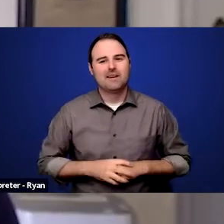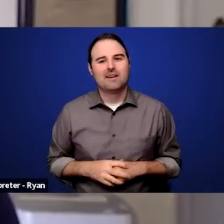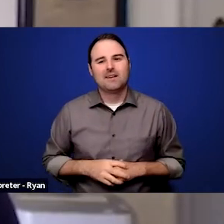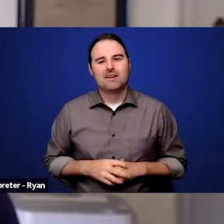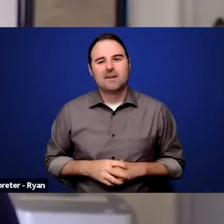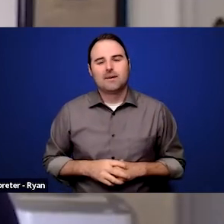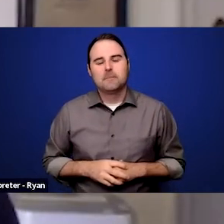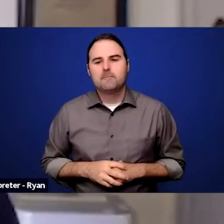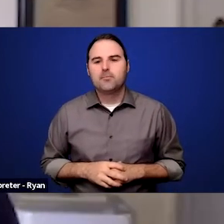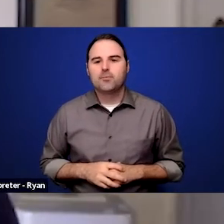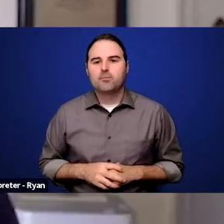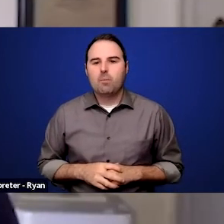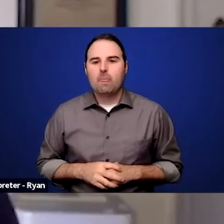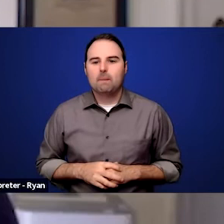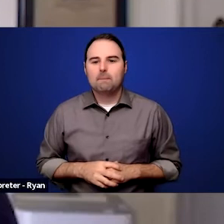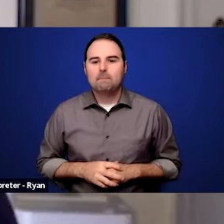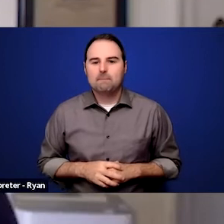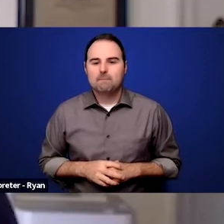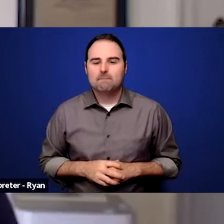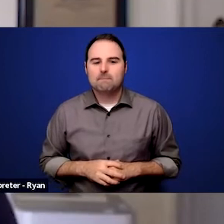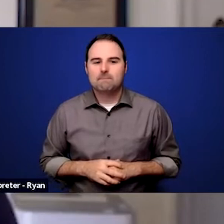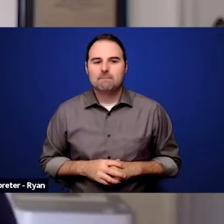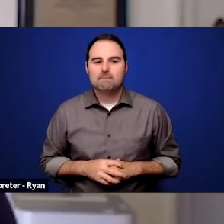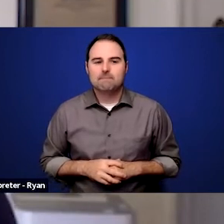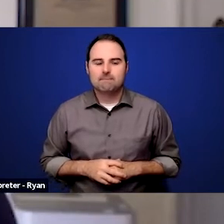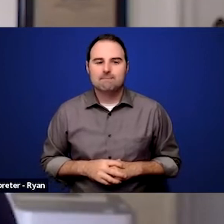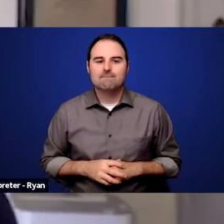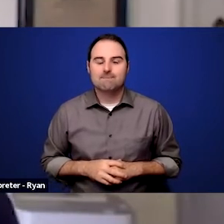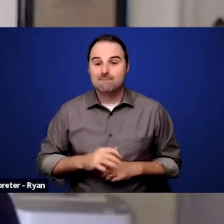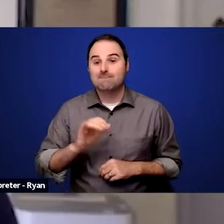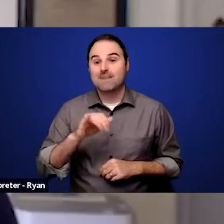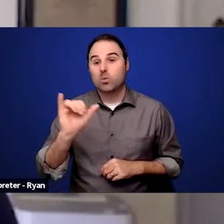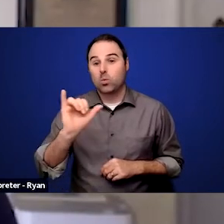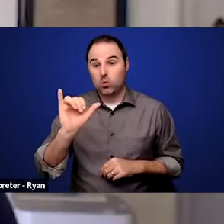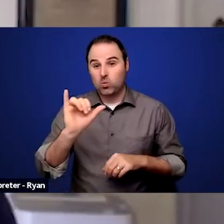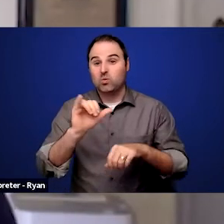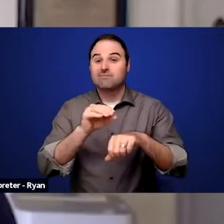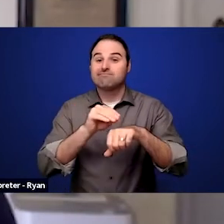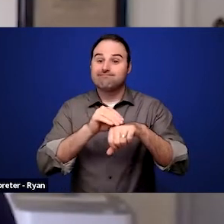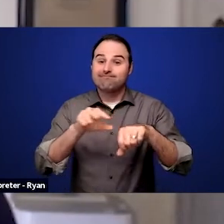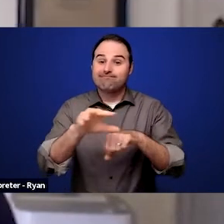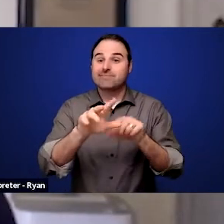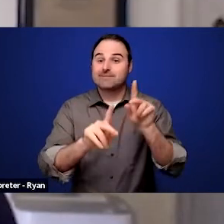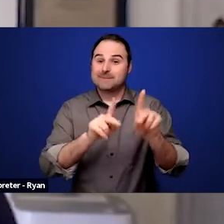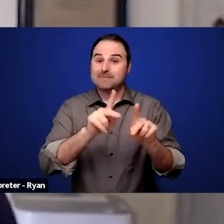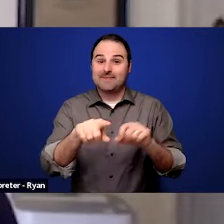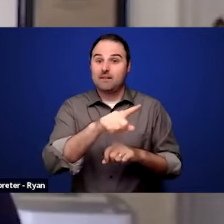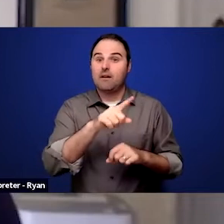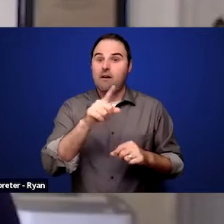who may now be acquiring disabilities because they're not getting the healthcare that they need,